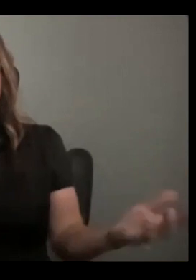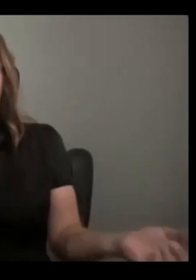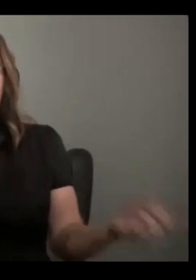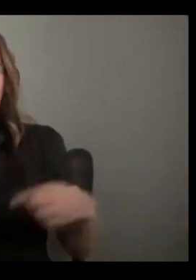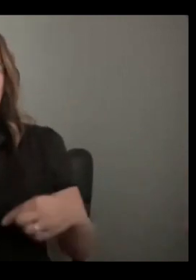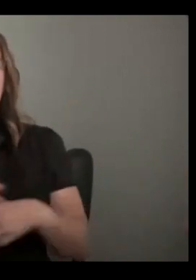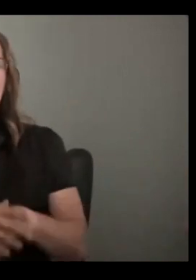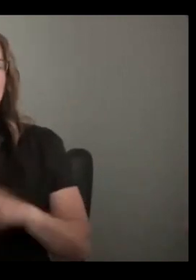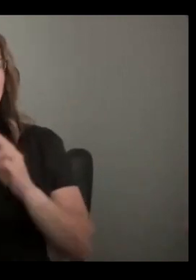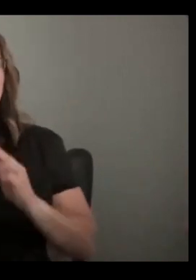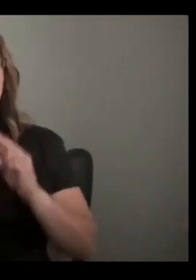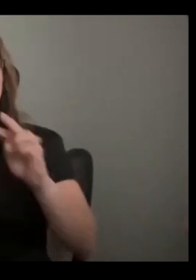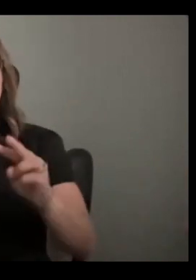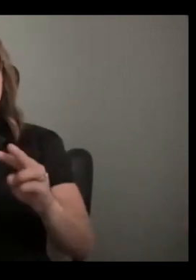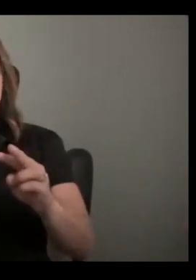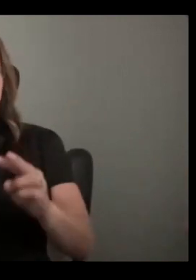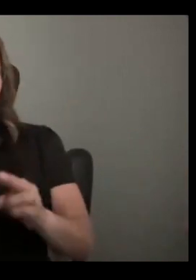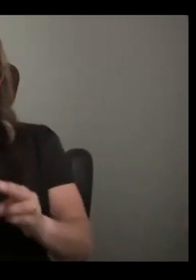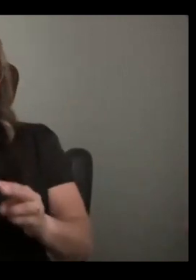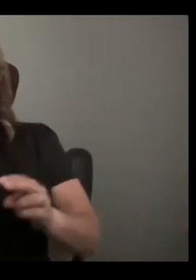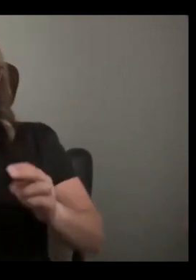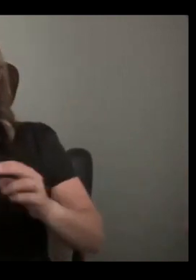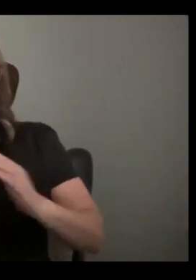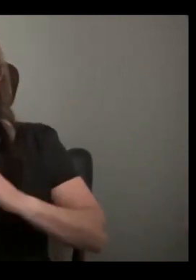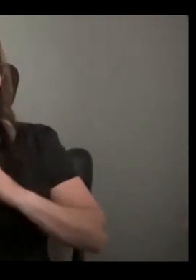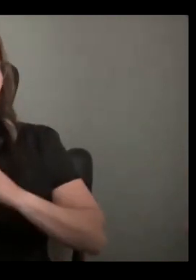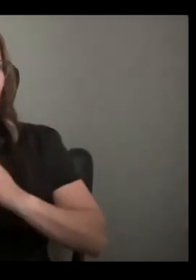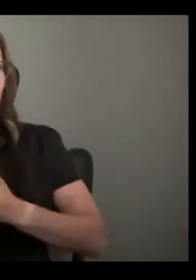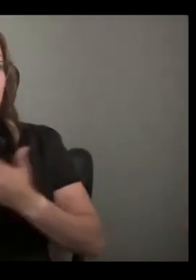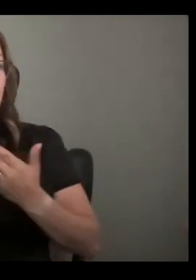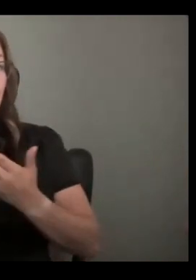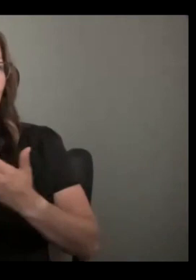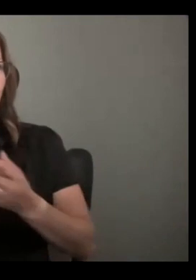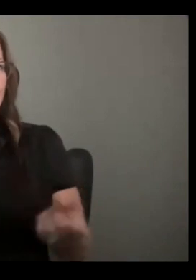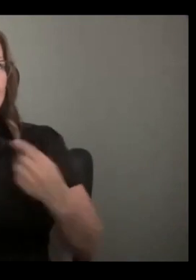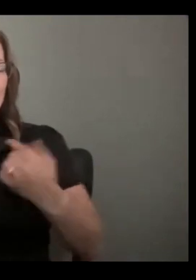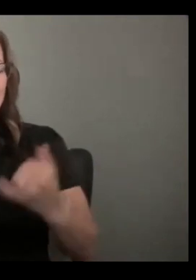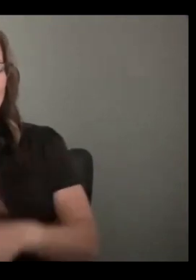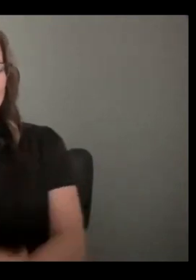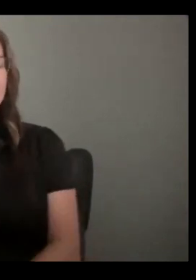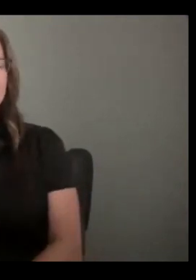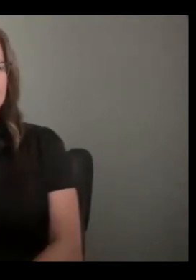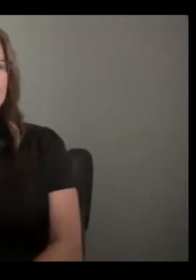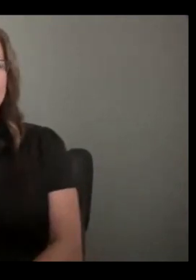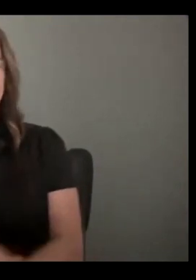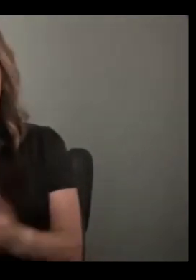AND WE LOOK FORWARD TO SEEING APPLICATIONS FROM SOME OF YOU WHO'VE ATTENDED TODAY. SIGNING OFF.